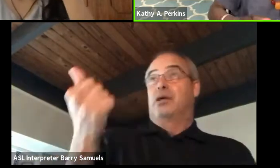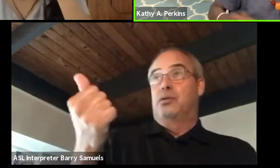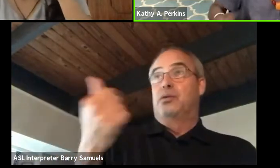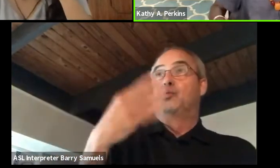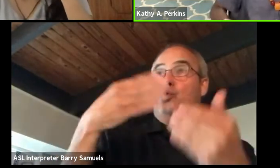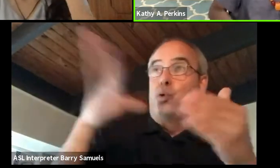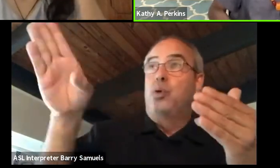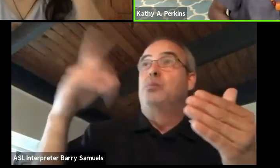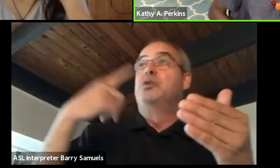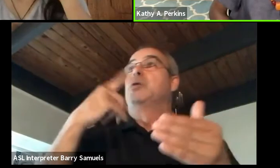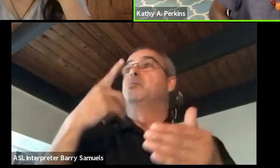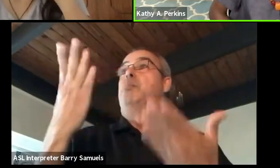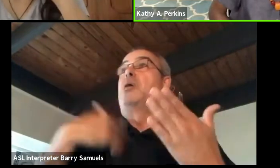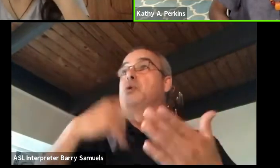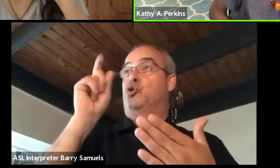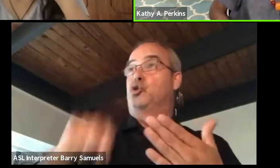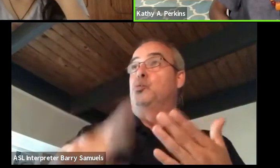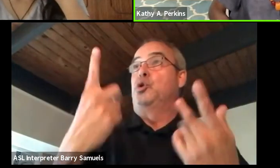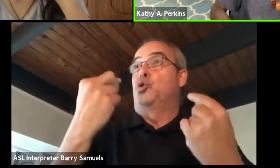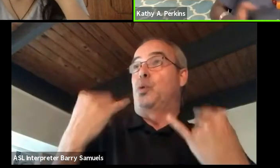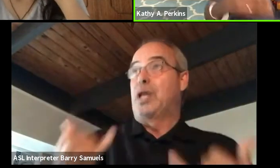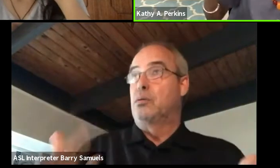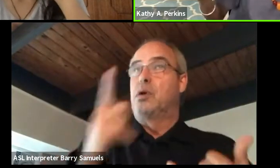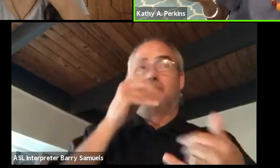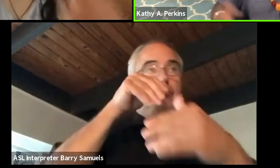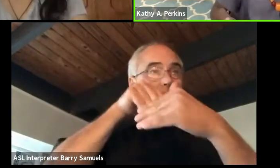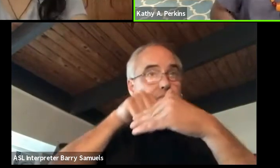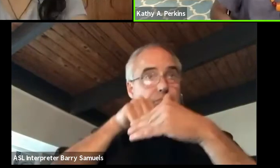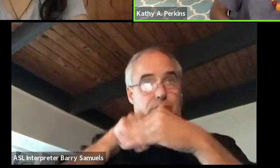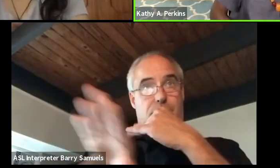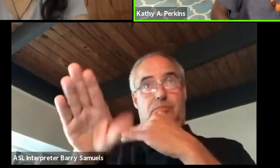this is probably what you should be doing. And I took a chance and I did that.